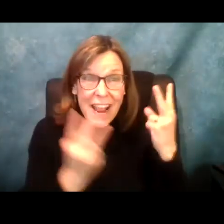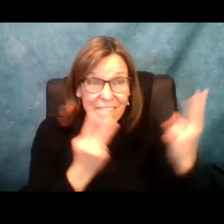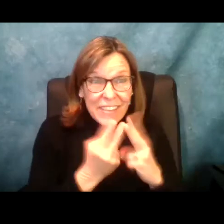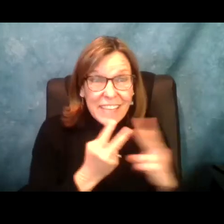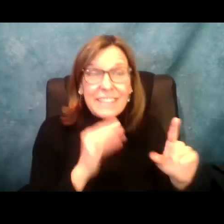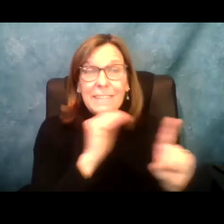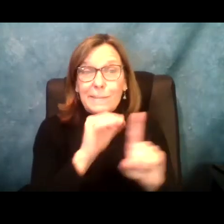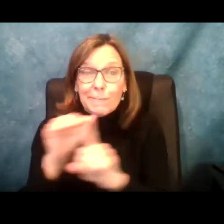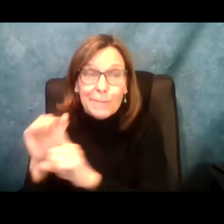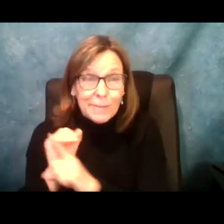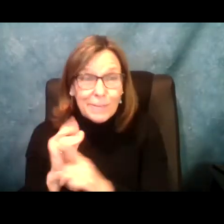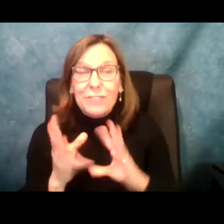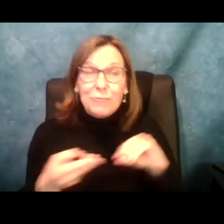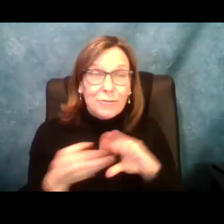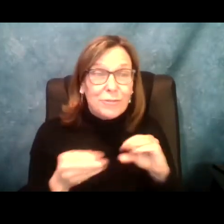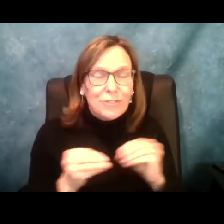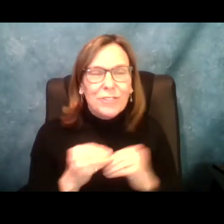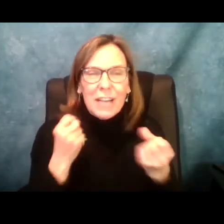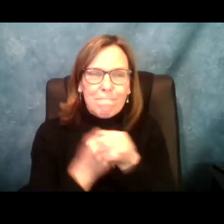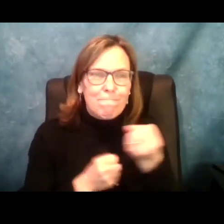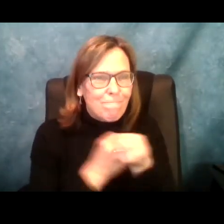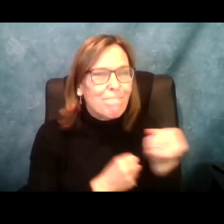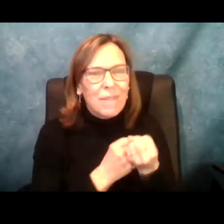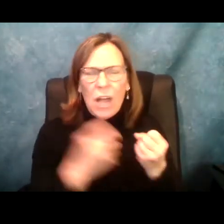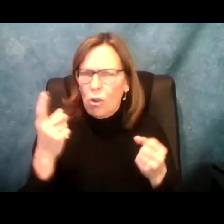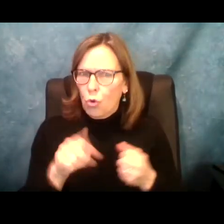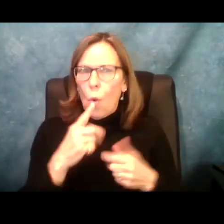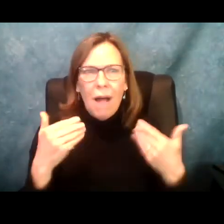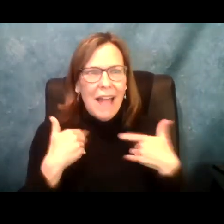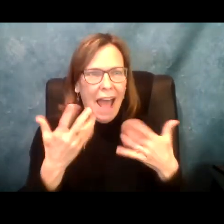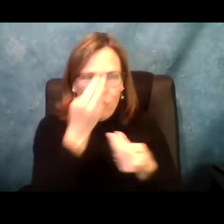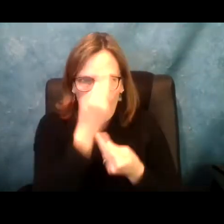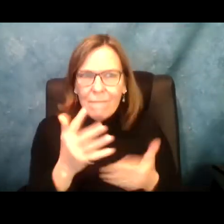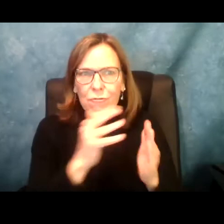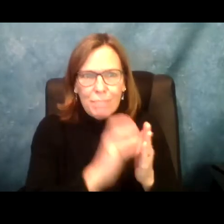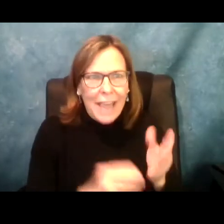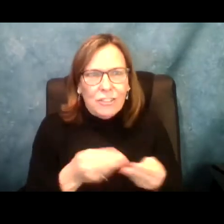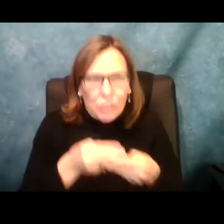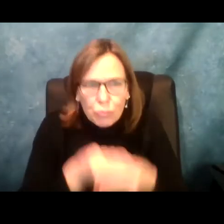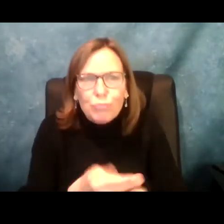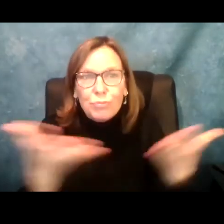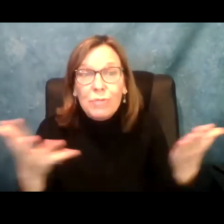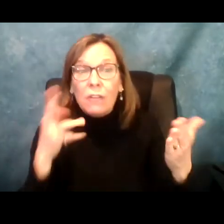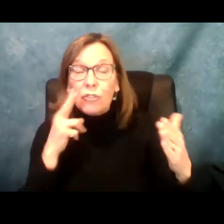We have a lot to talk about with our legislators today. I